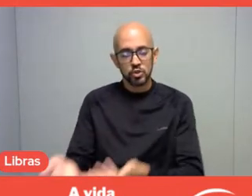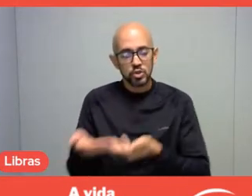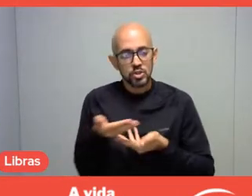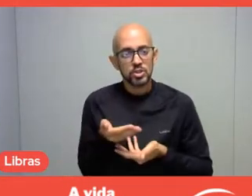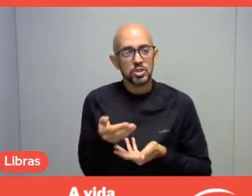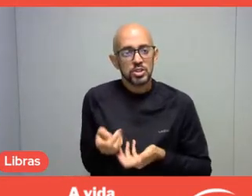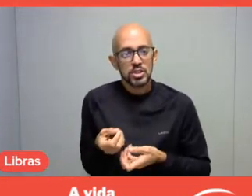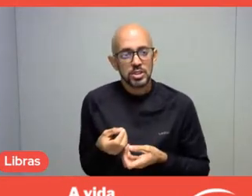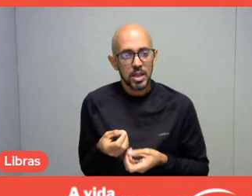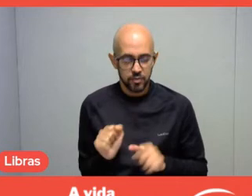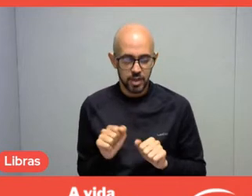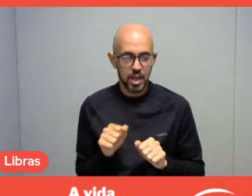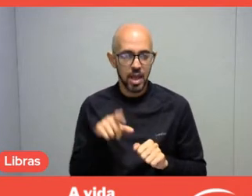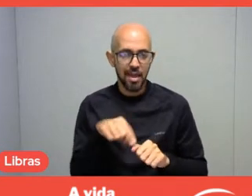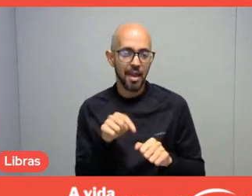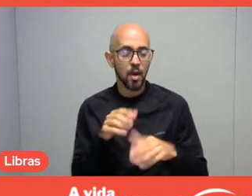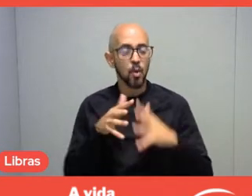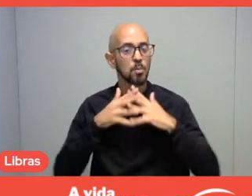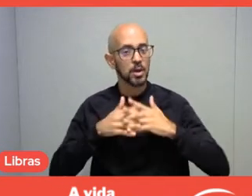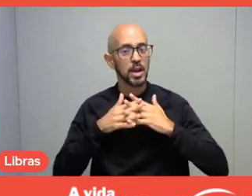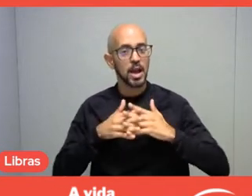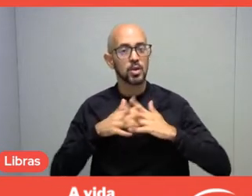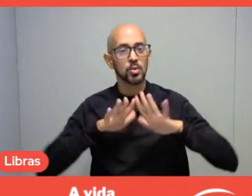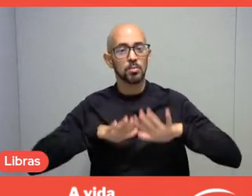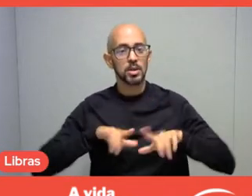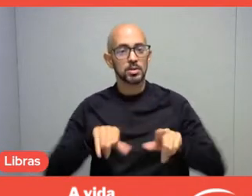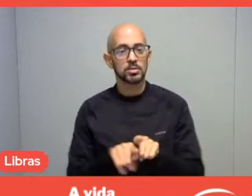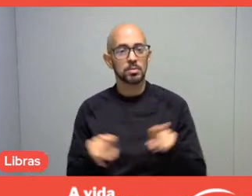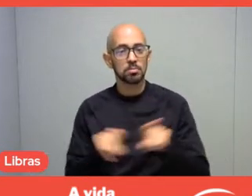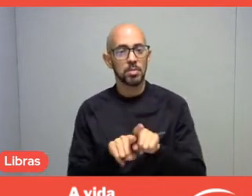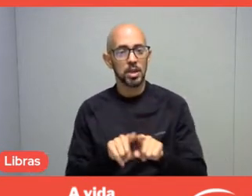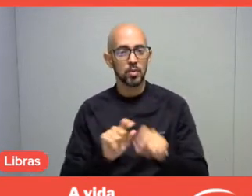but at the same time, it makes us uneasy,